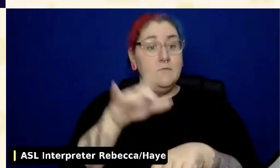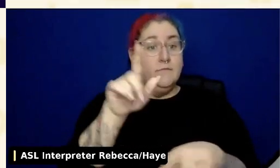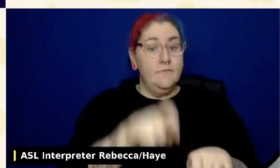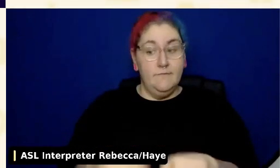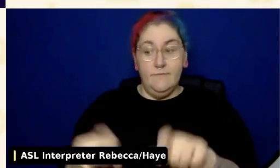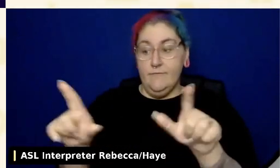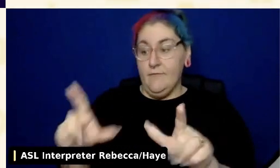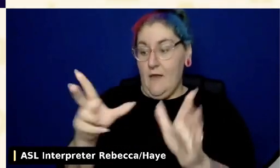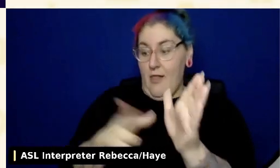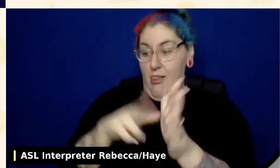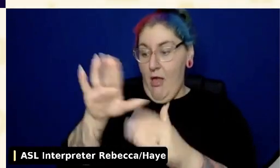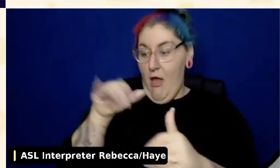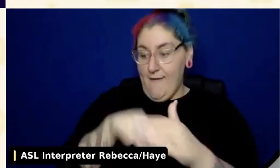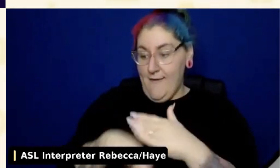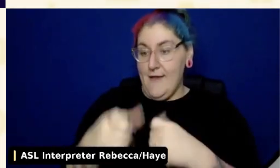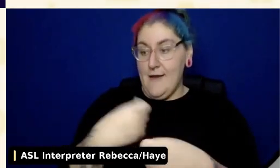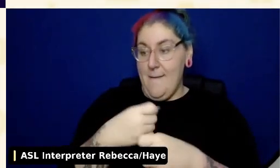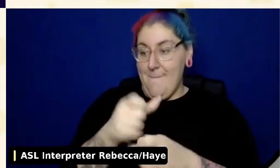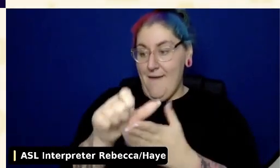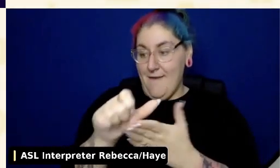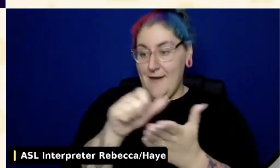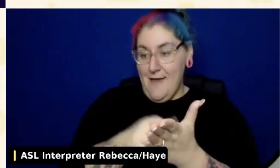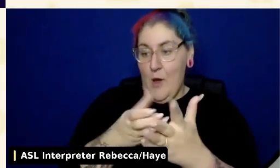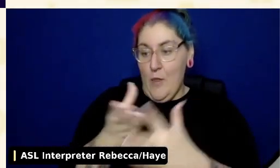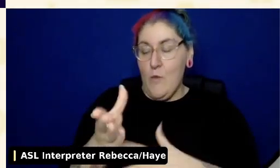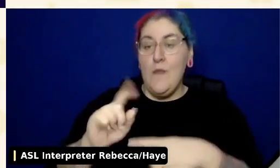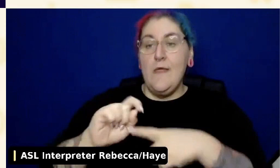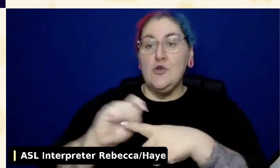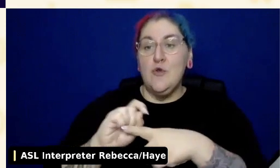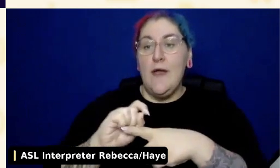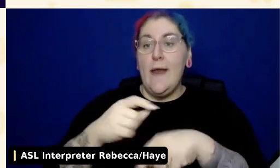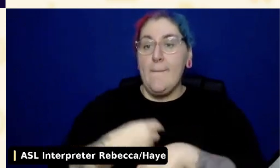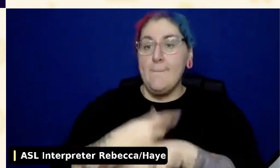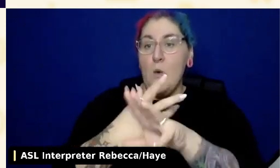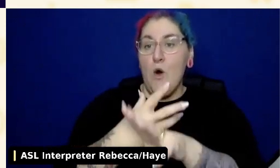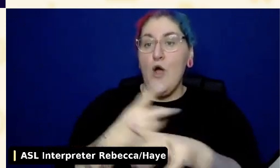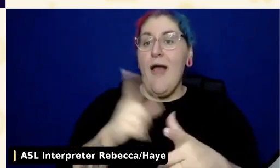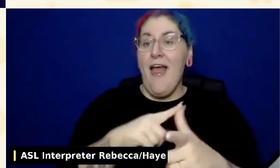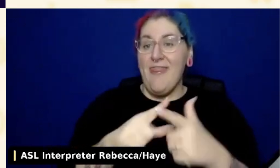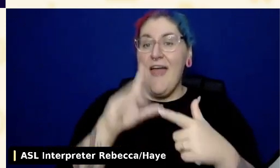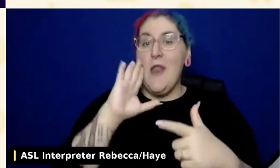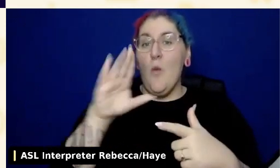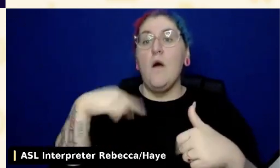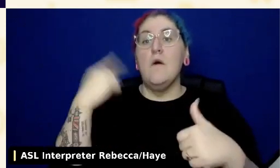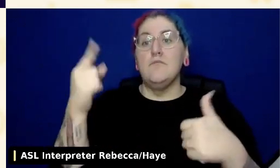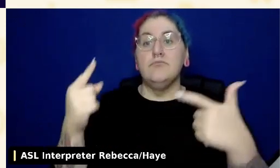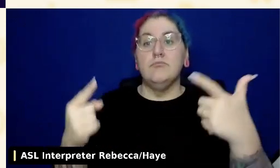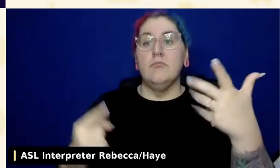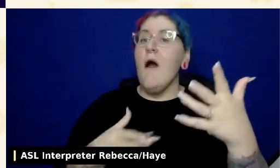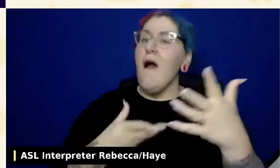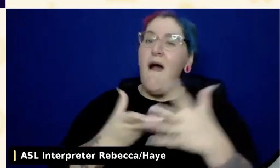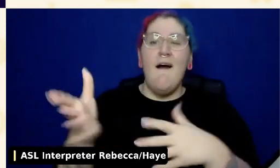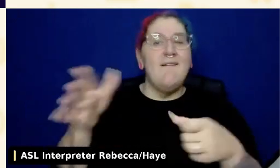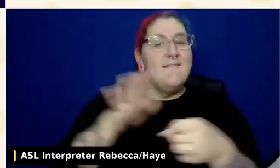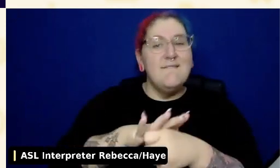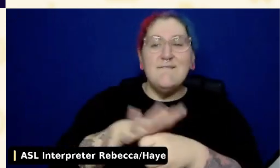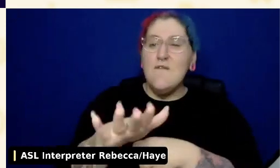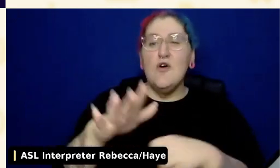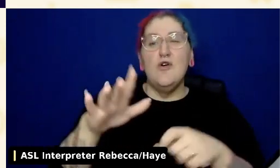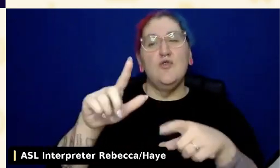Go through the steps, and it takes you through a whole training course. The training course will teach you to use the tools